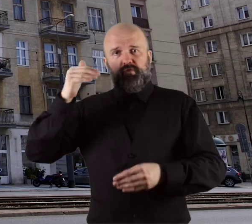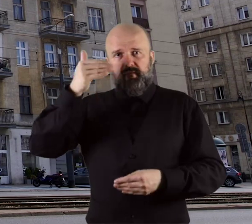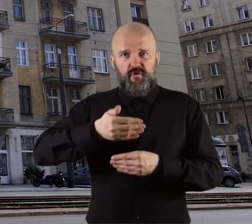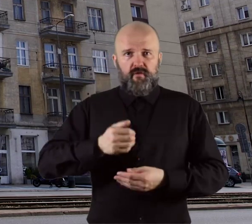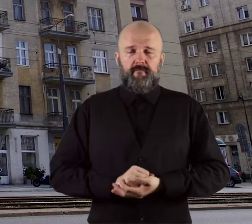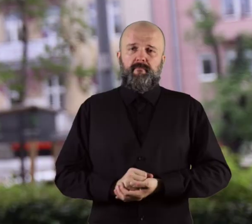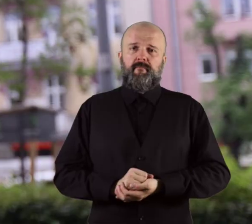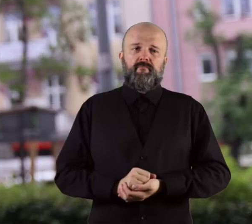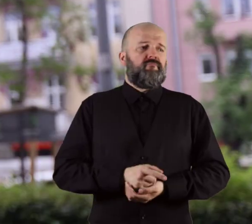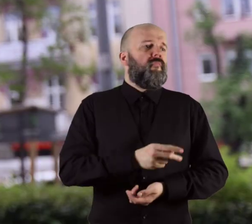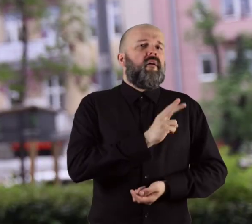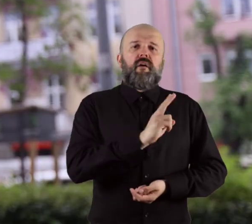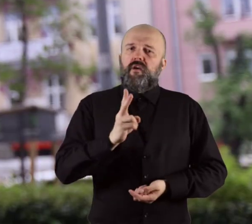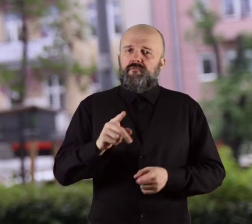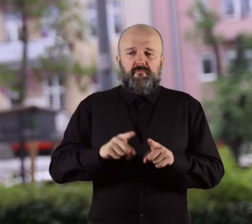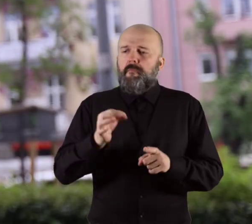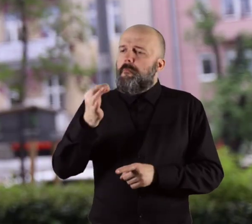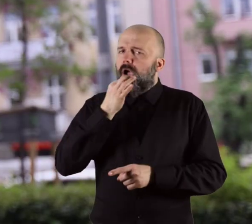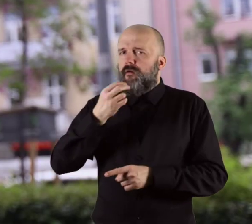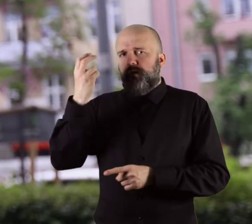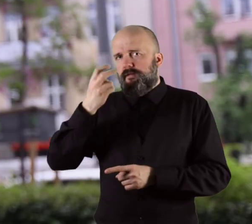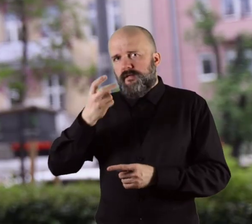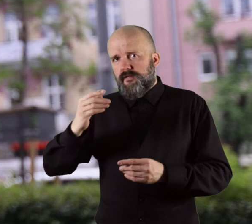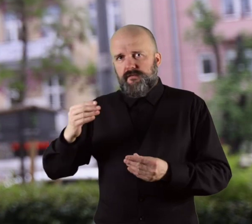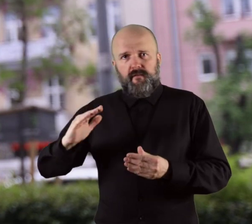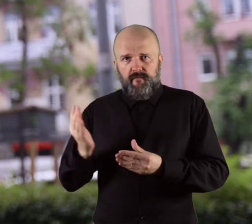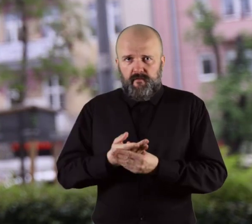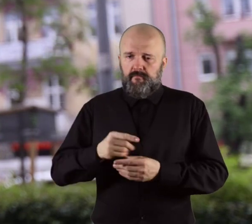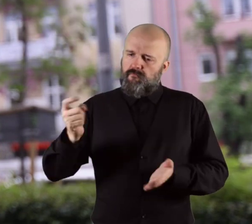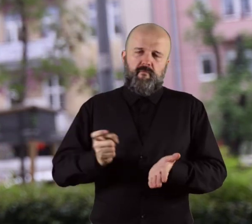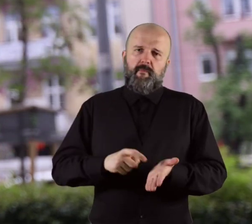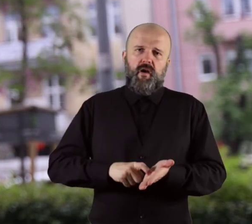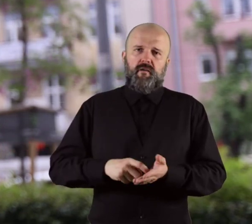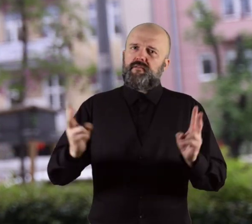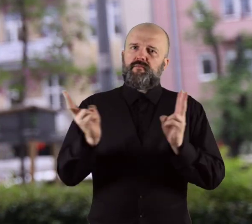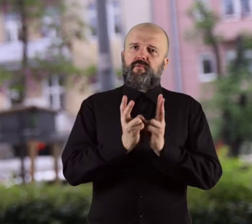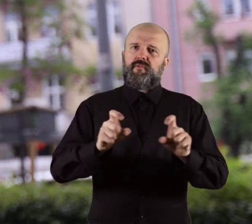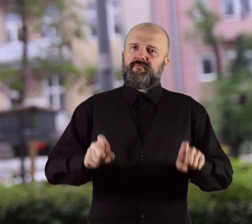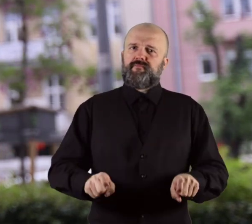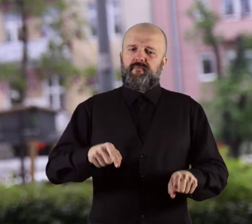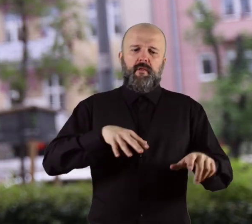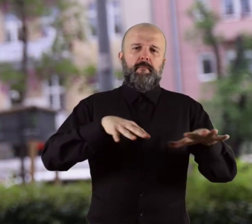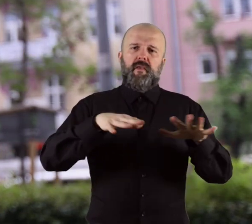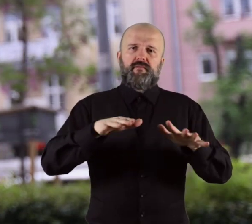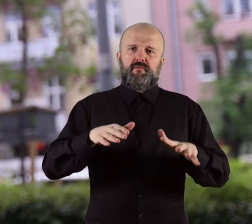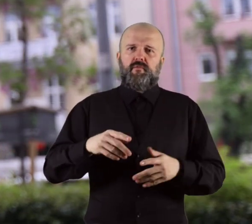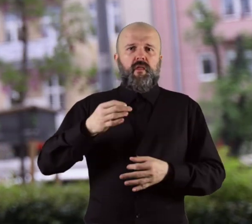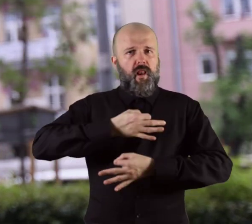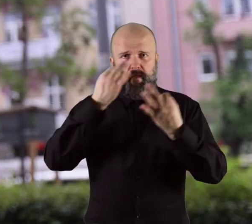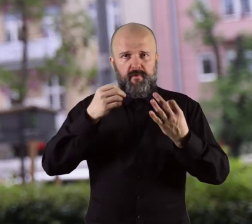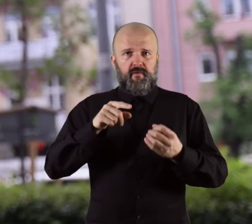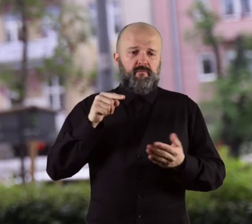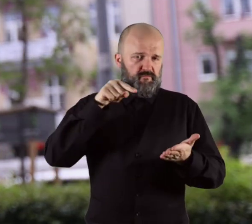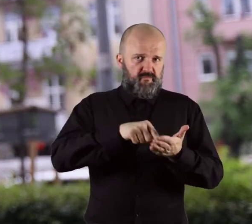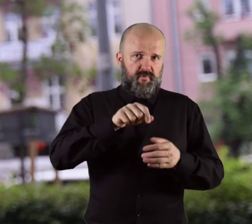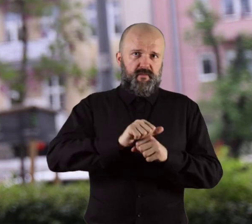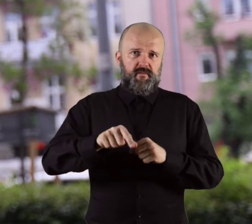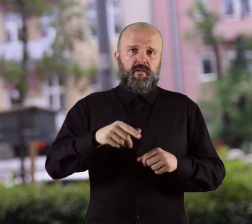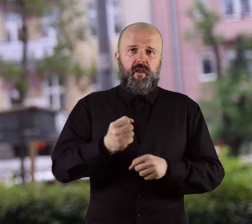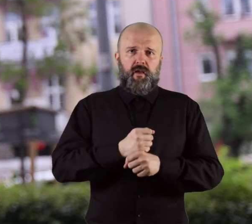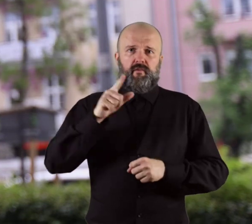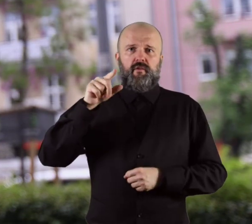Every small business requires a meeting, preferably in a neutral place, L'Ours is best suited for this purpose,